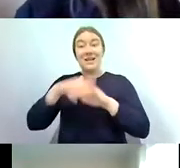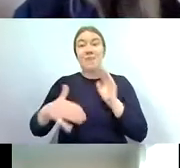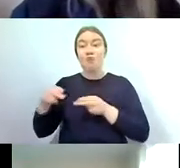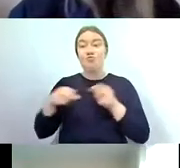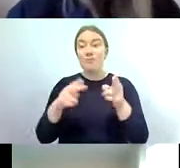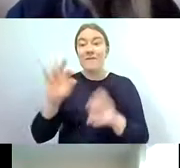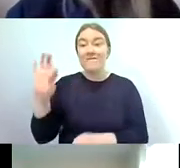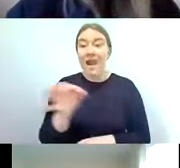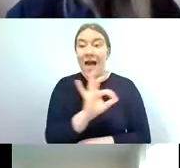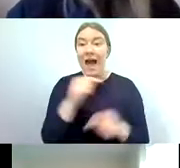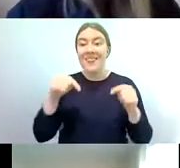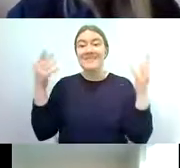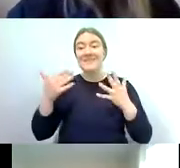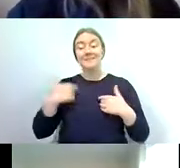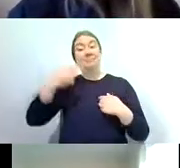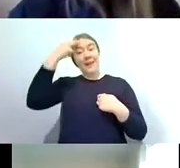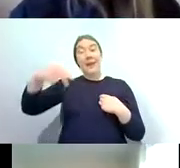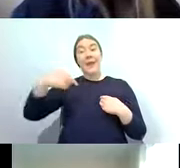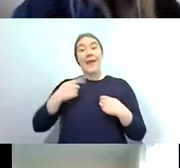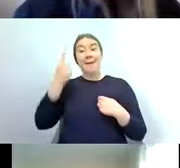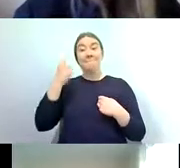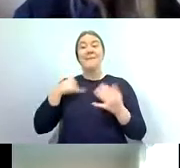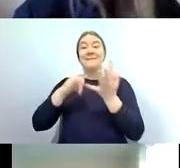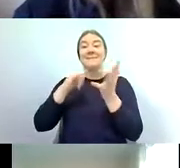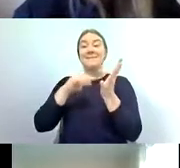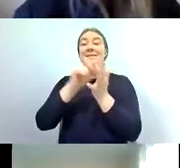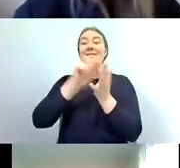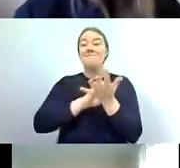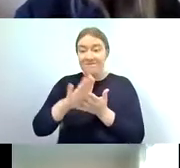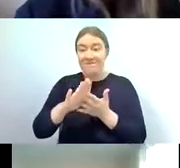so my name is steph and i am the events officer for the unlocking the severn project